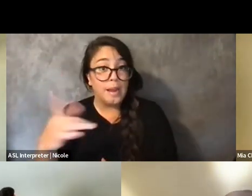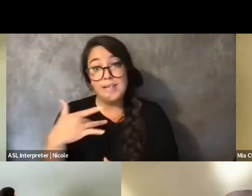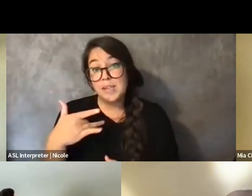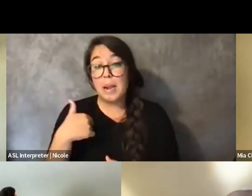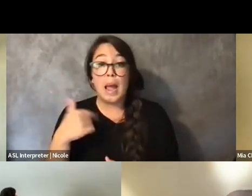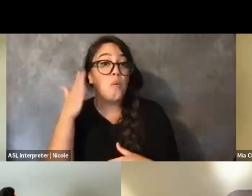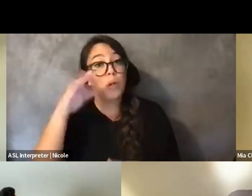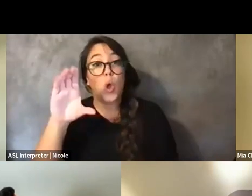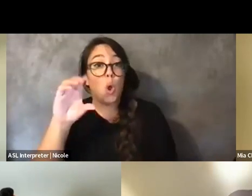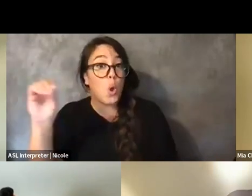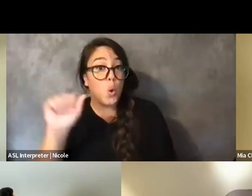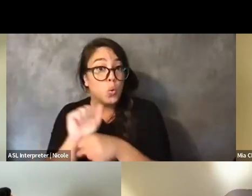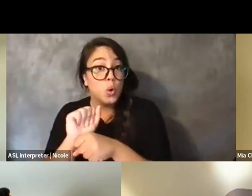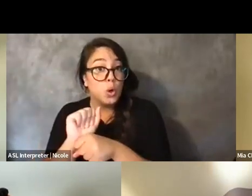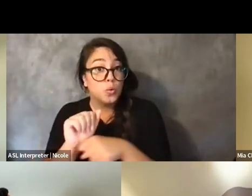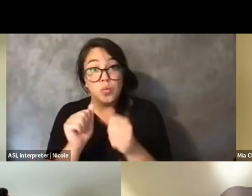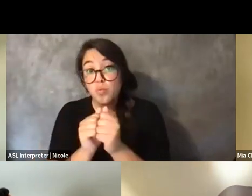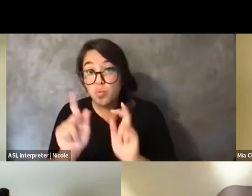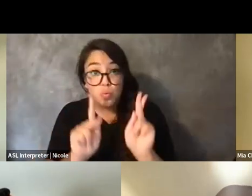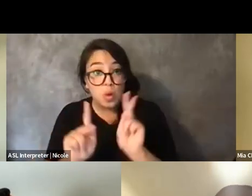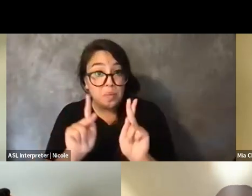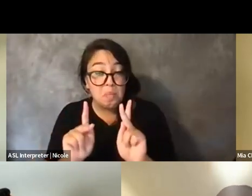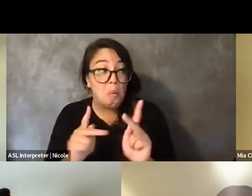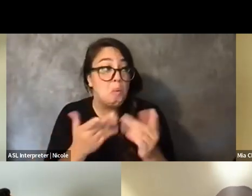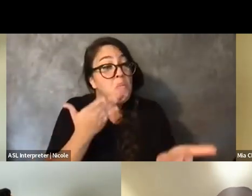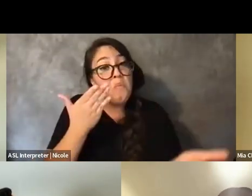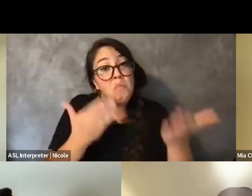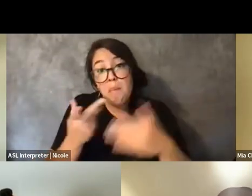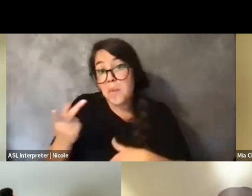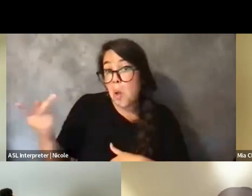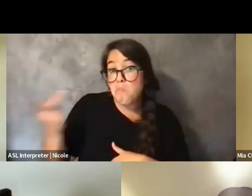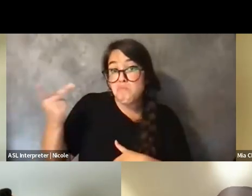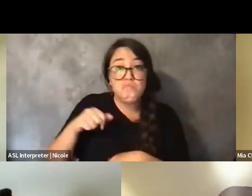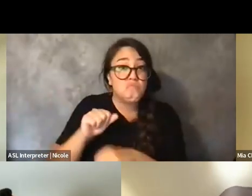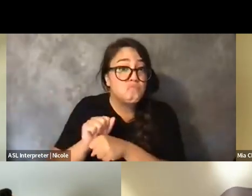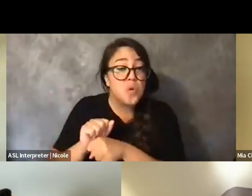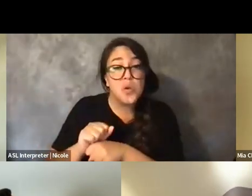whether it's working on creative or artistic projects or doing writing, like,